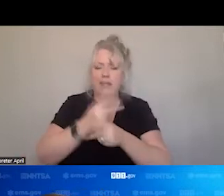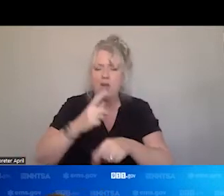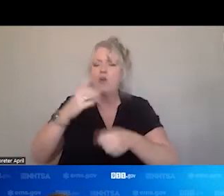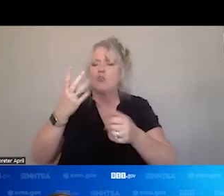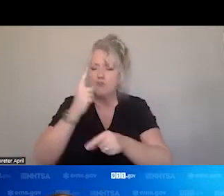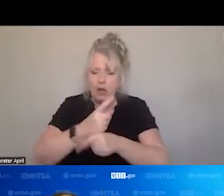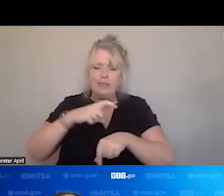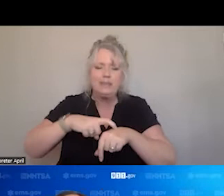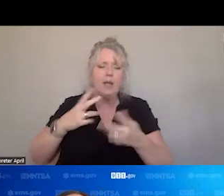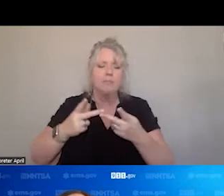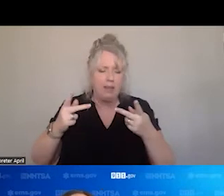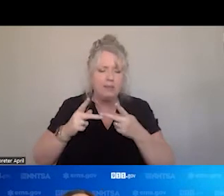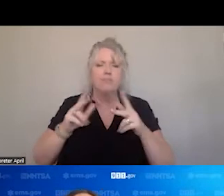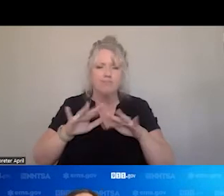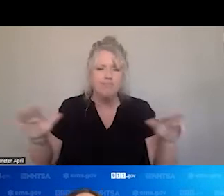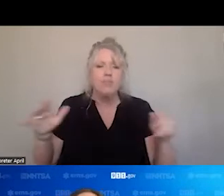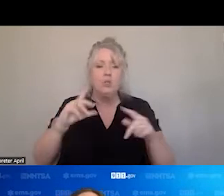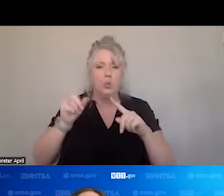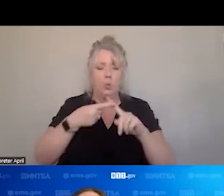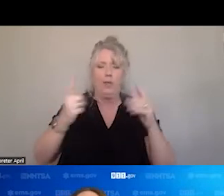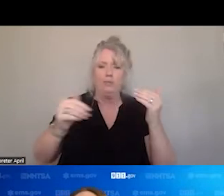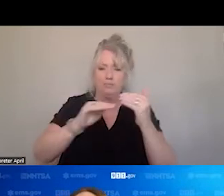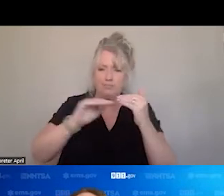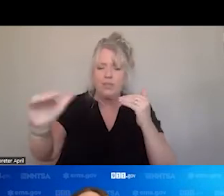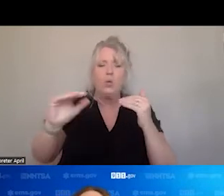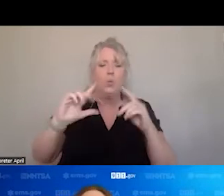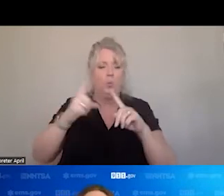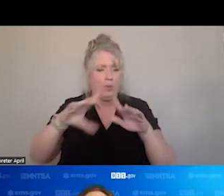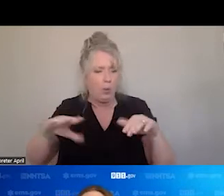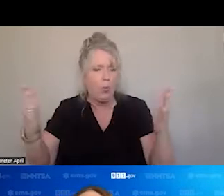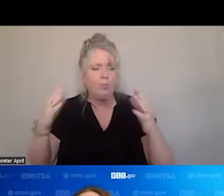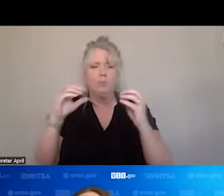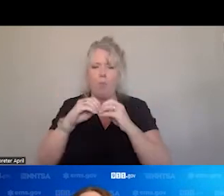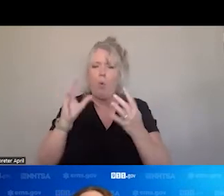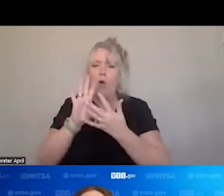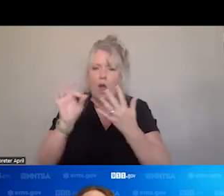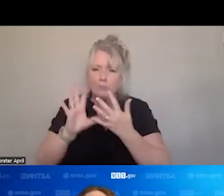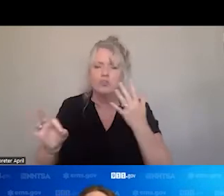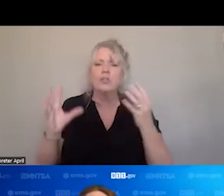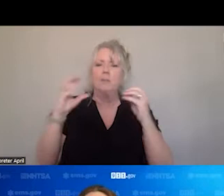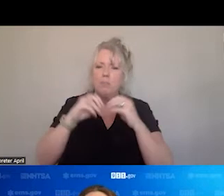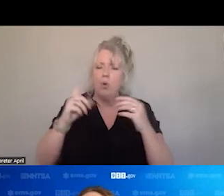SO THAT, AS STABILIZATION CENTERS ARE OPEN, AS THERE ARE MORE OPTIONS, AS MOBILE CRISIS EVOLVES,